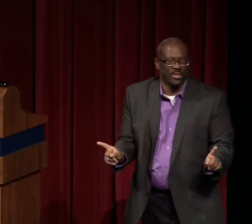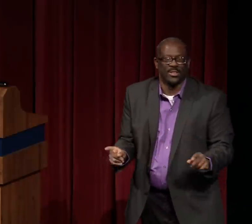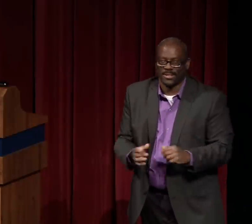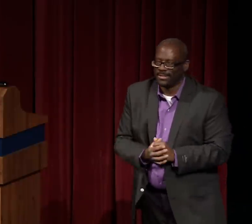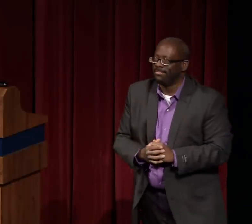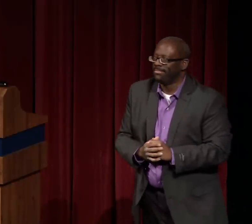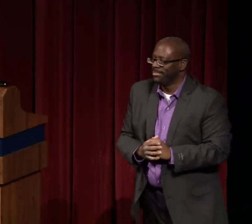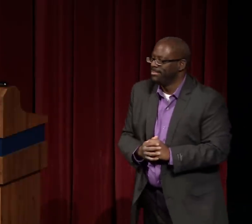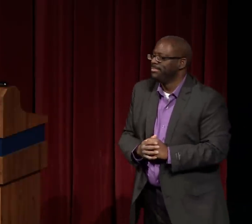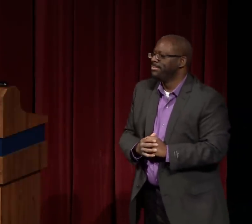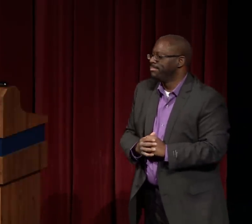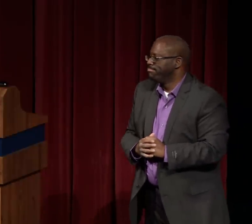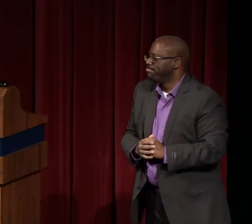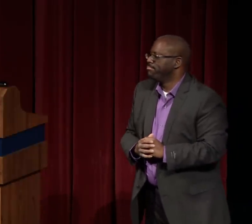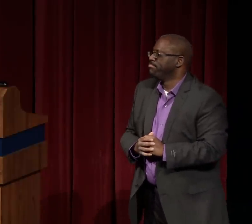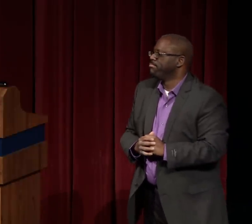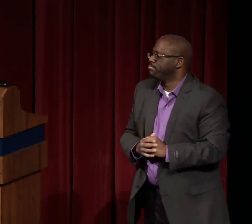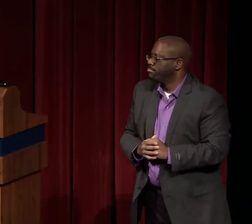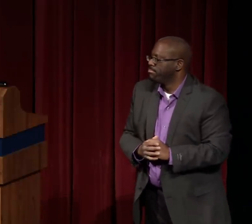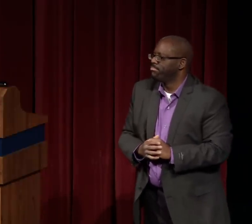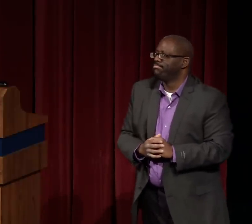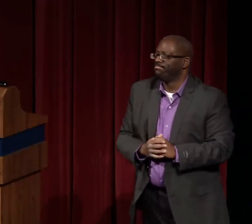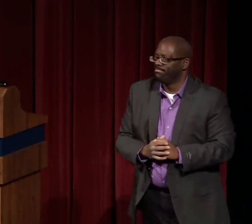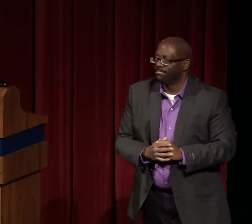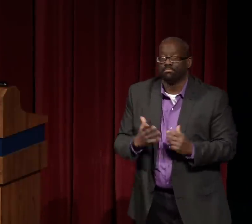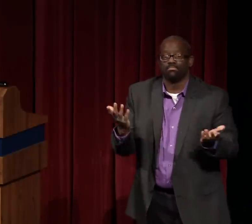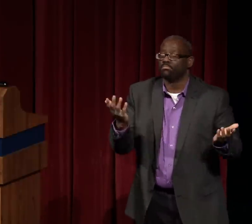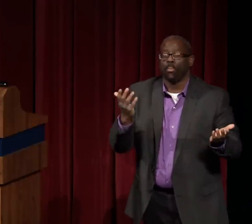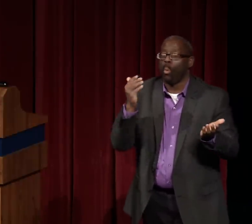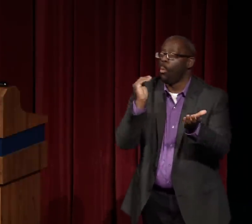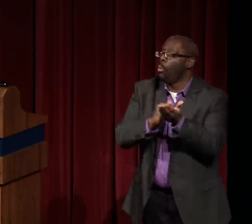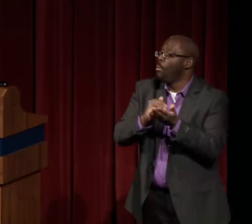or her work. It was because of her presence.